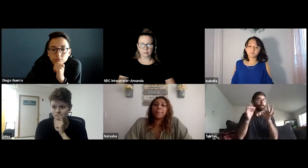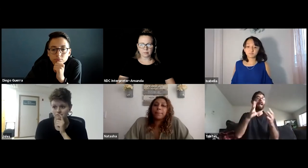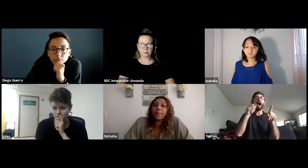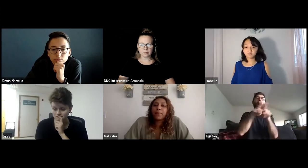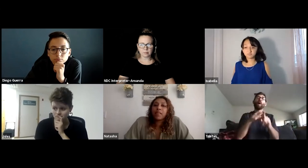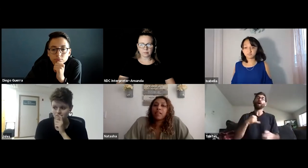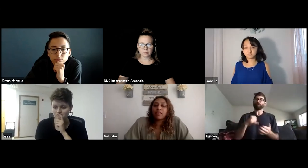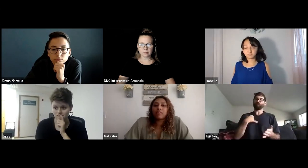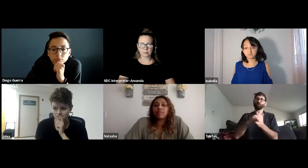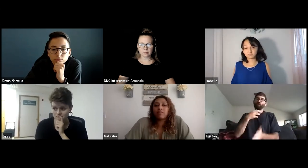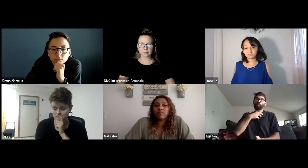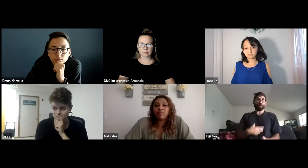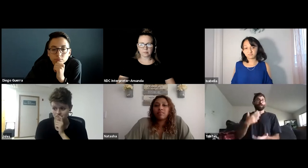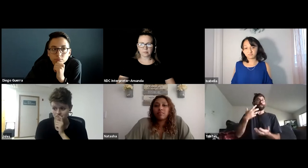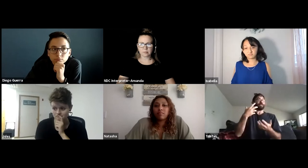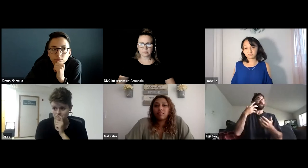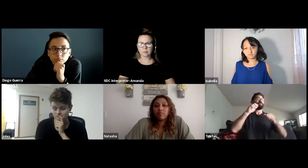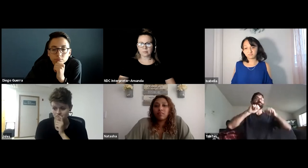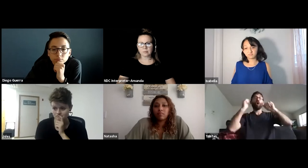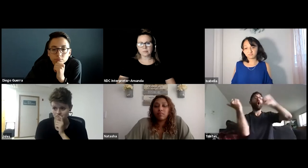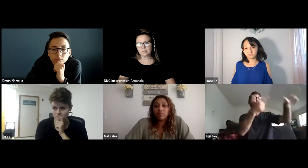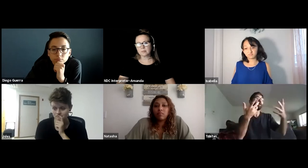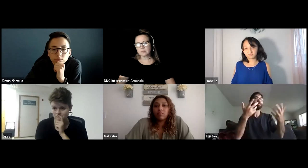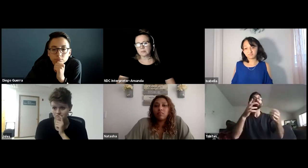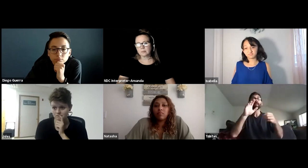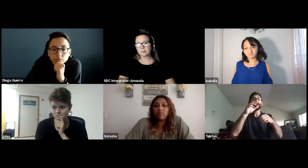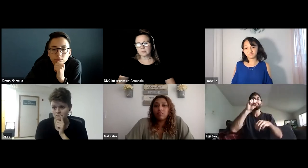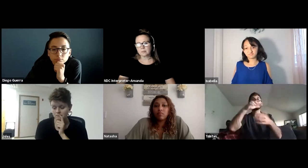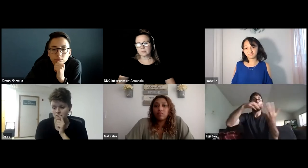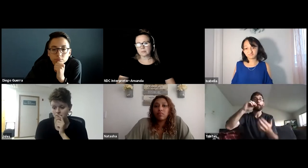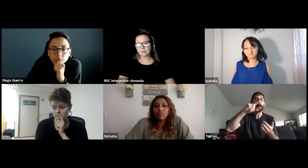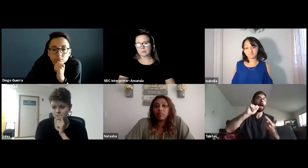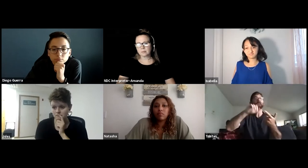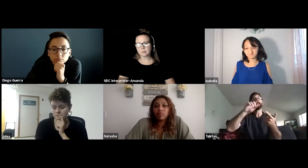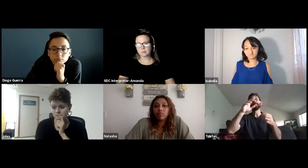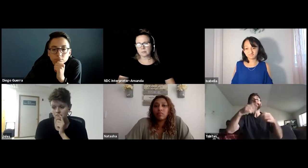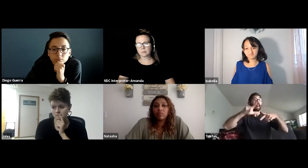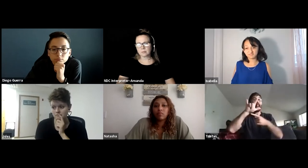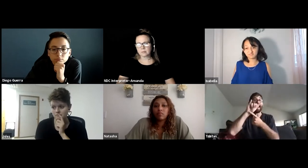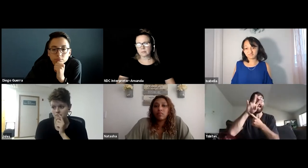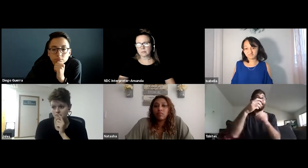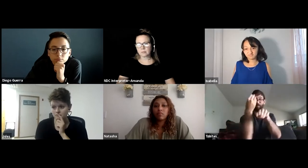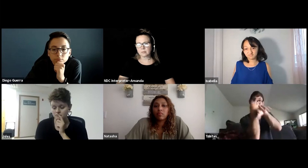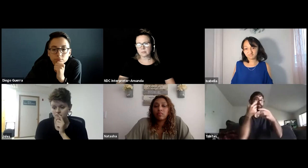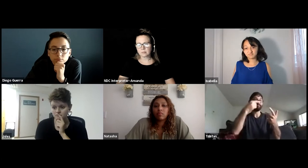They can really work on providing access and front load that. I really wish that social media,